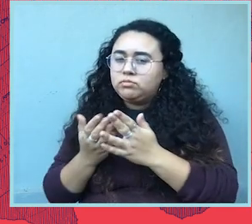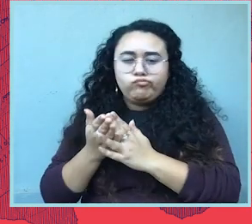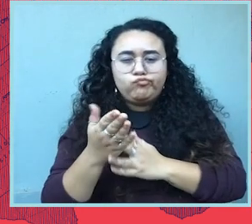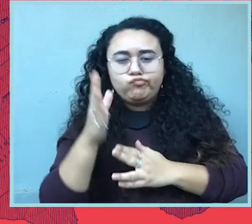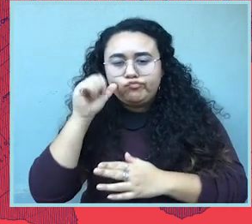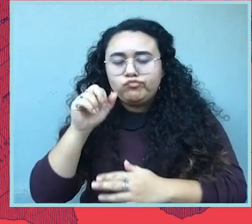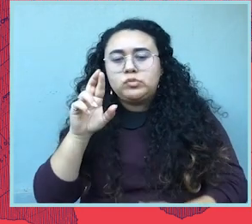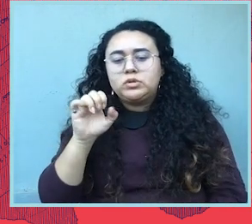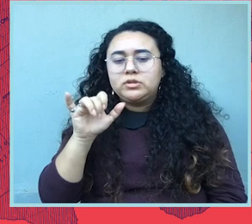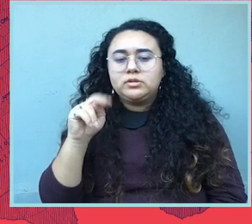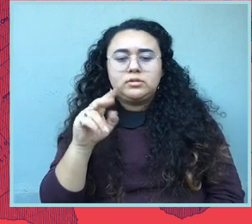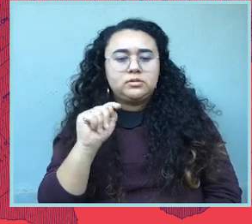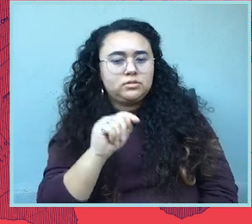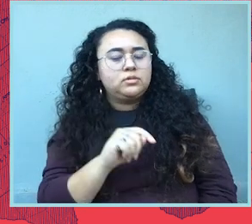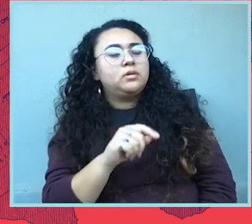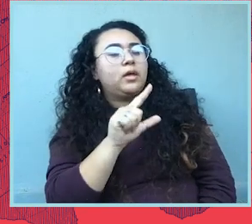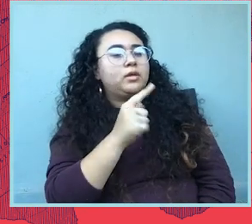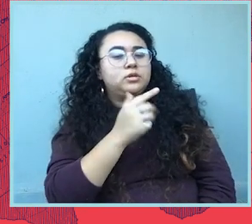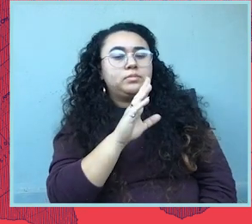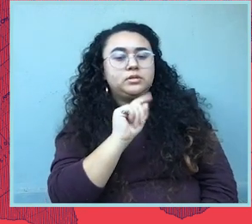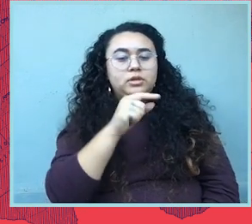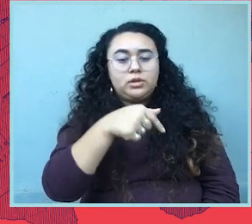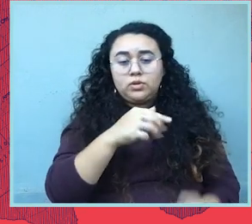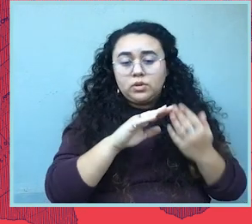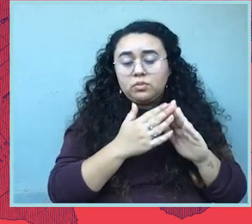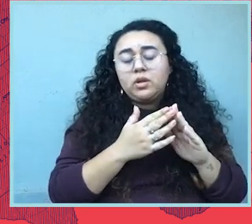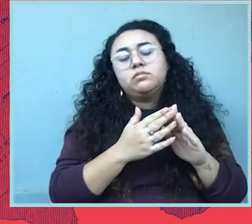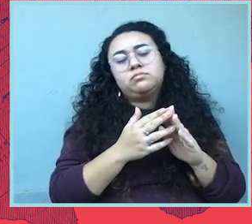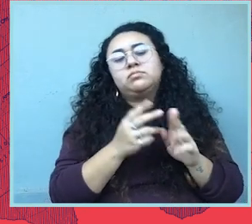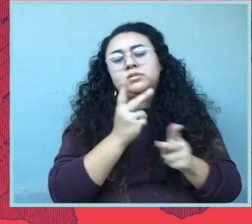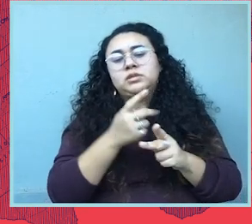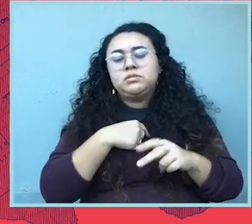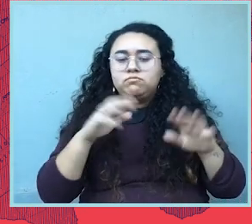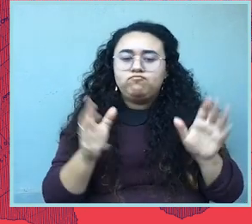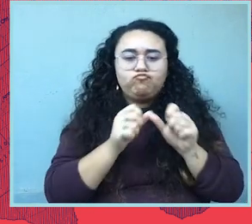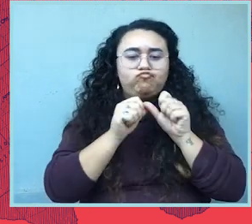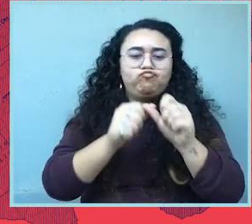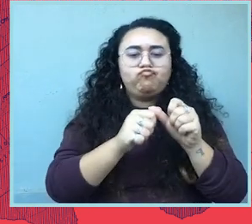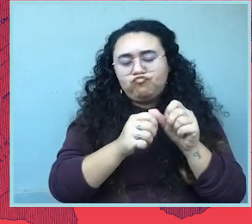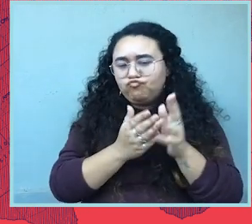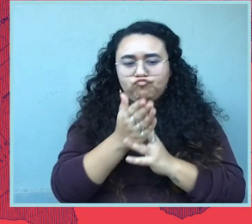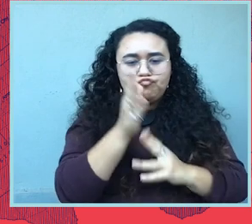Fighting for systemic equality keeps me resilient. The LGBT community keeps me resilient.